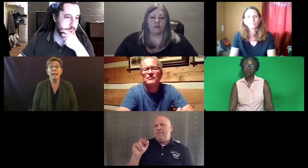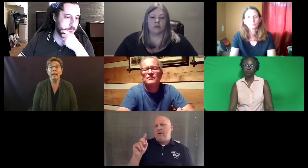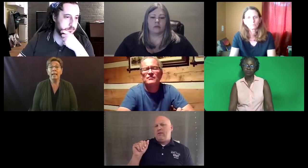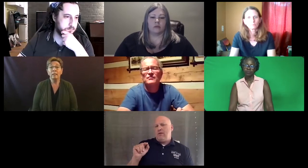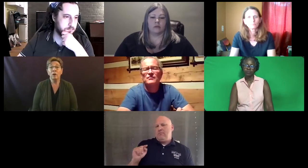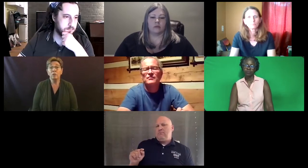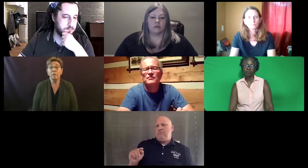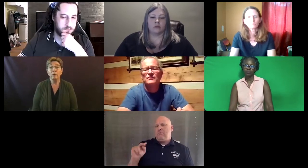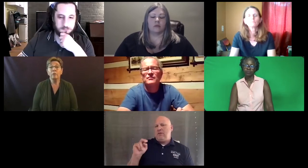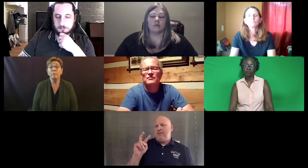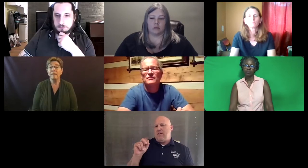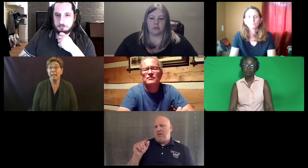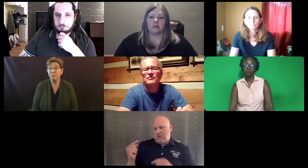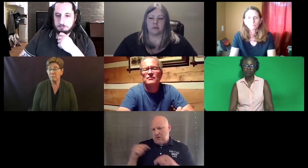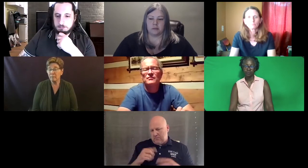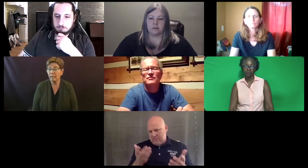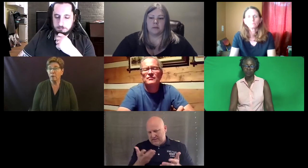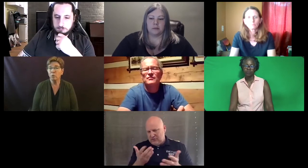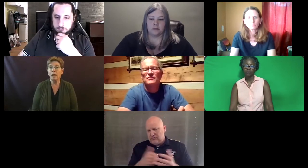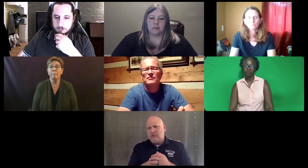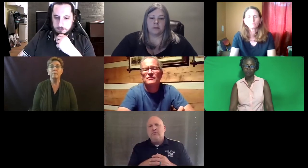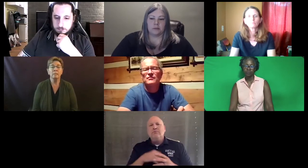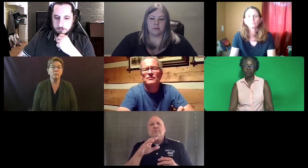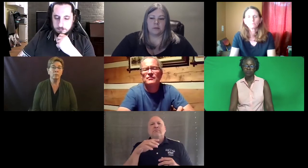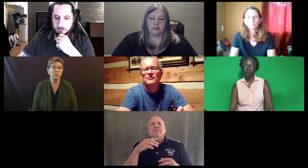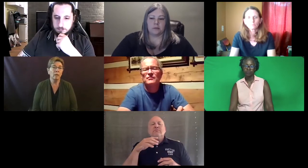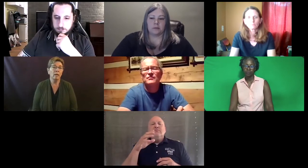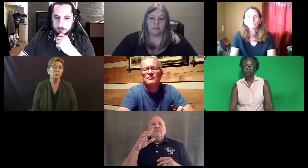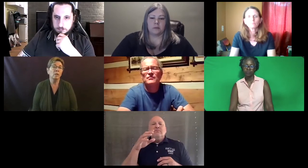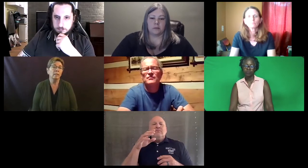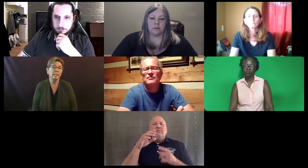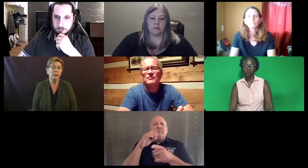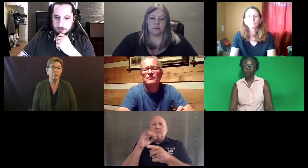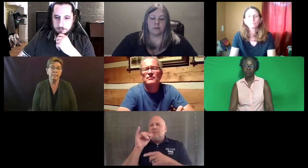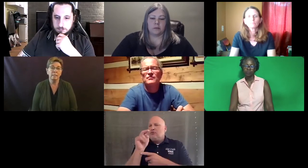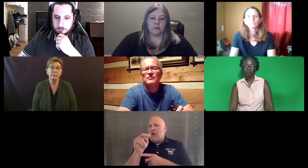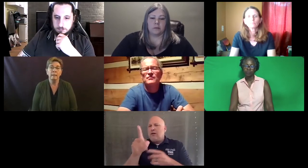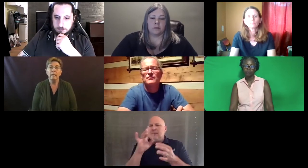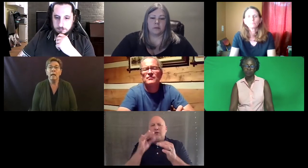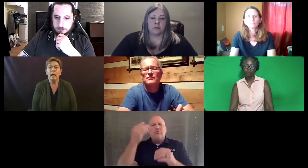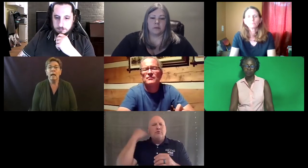And I think there are also a few from Nevada that have also come to Utah to take our assessment.